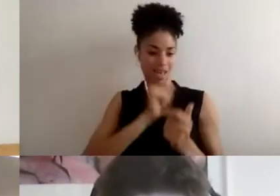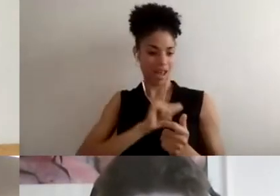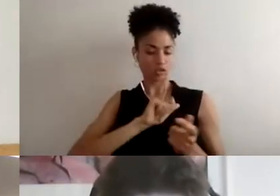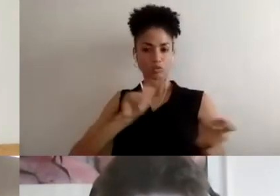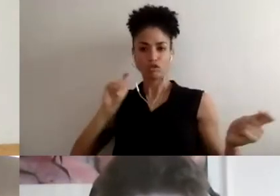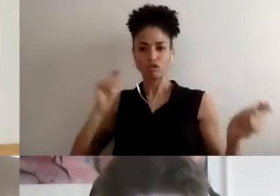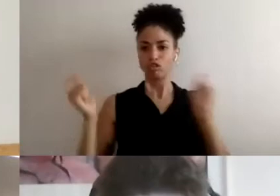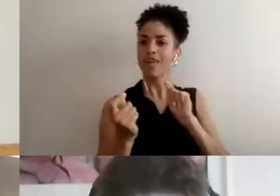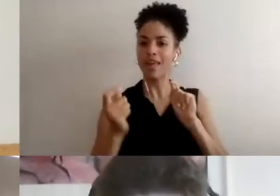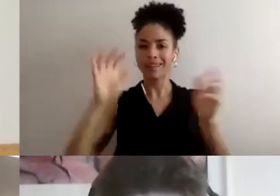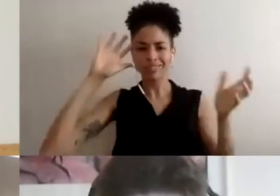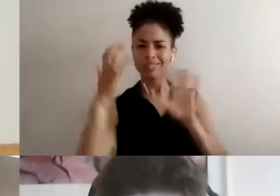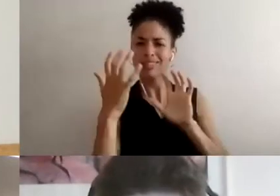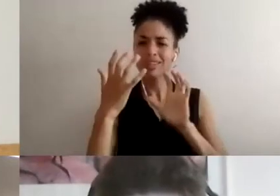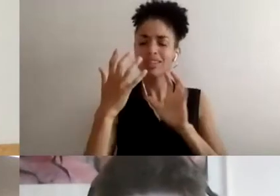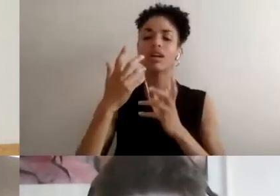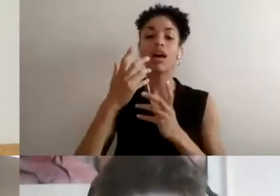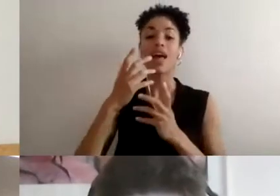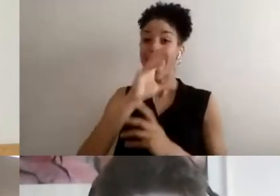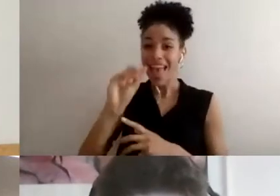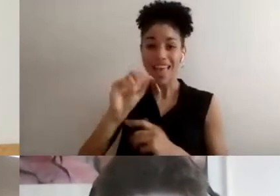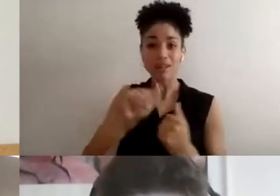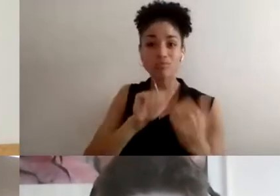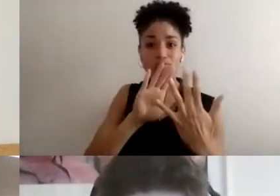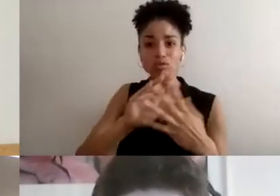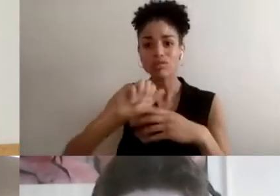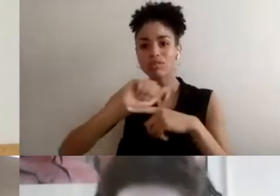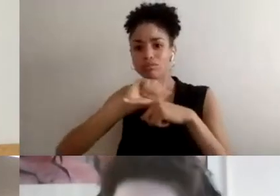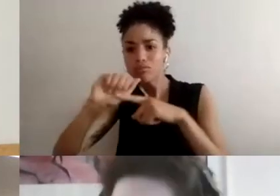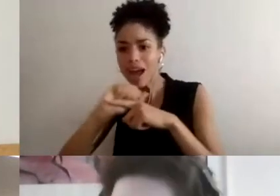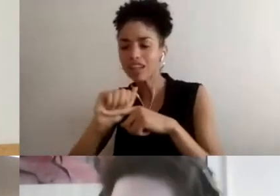practices to rehumanize people with disabilities so that we are valuing them.